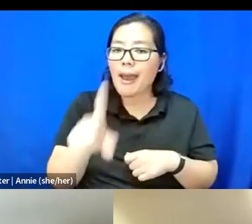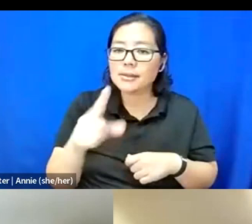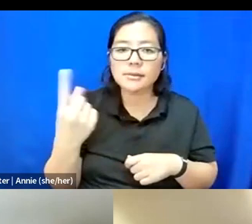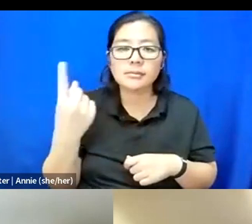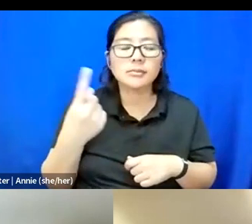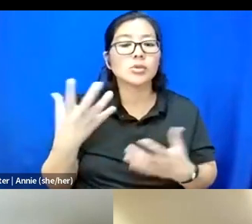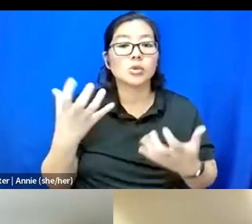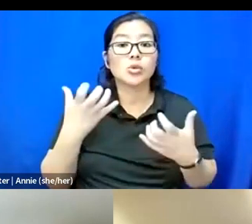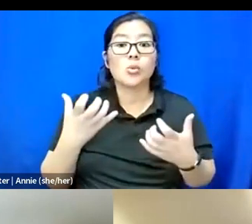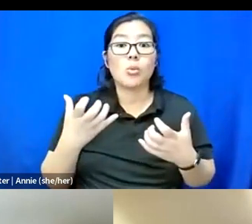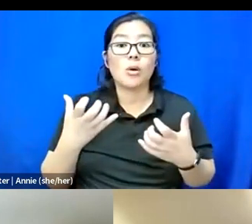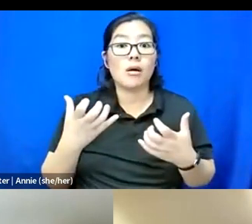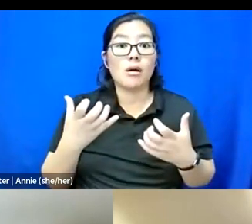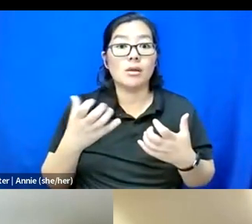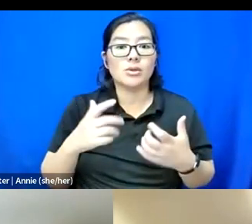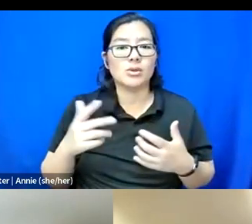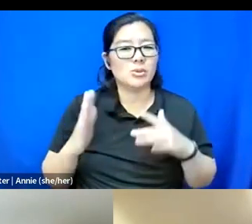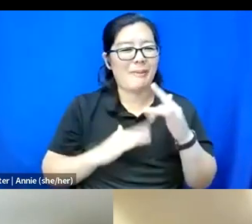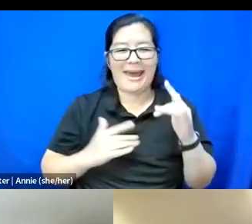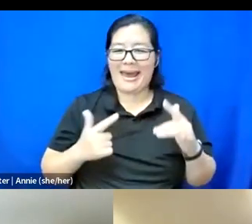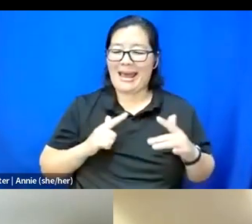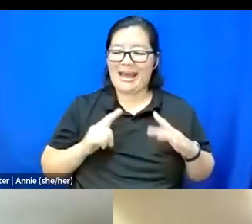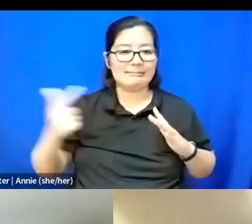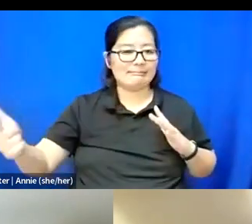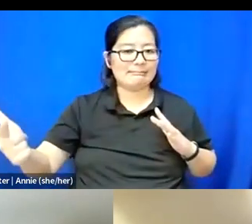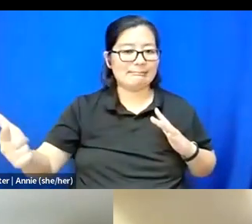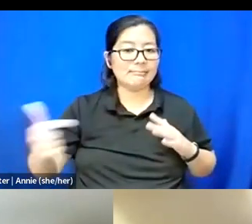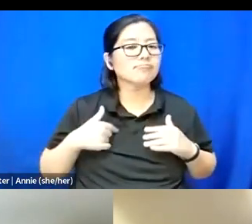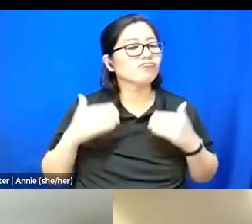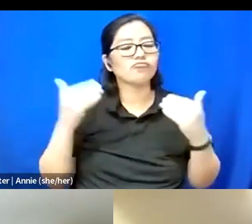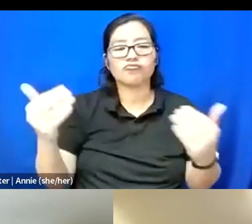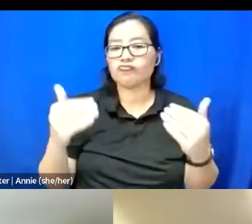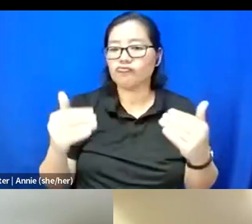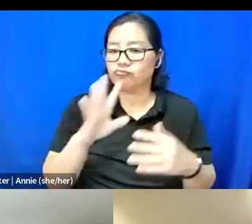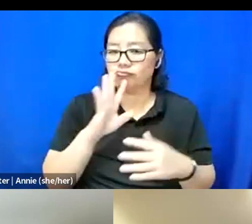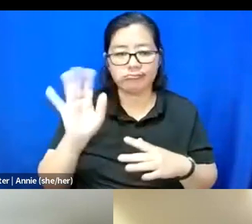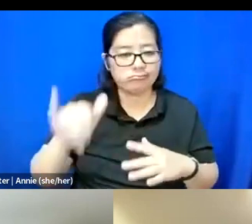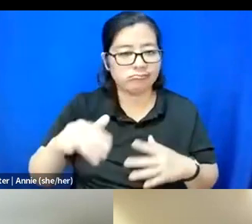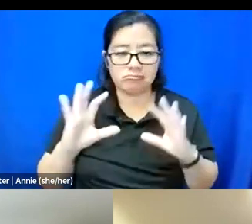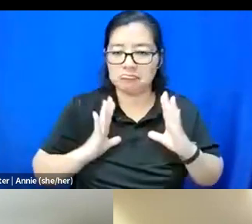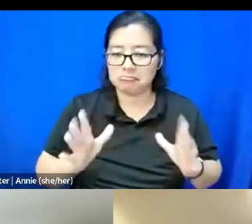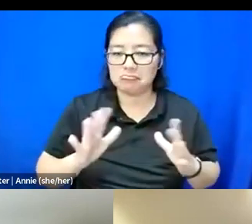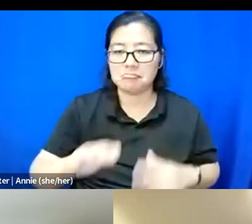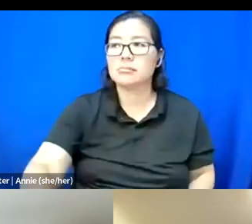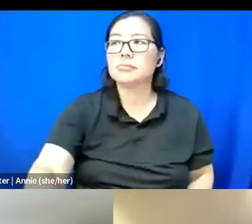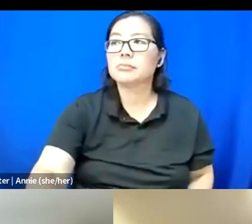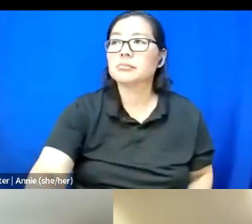like to pass, feel free to vocalize that. Now, let's dive in.